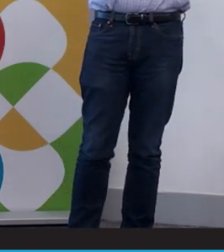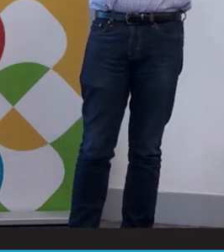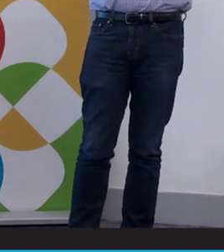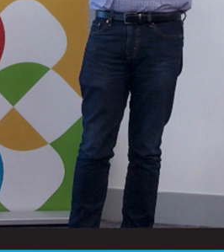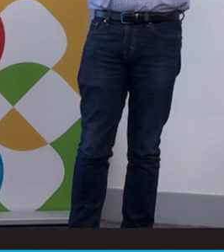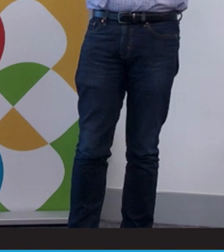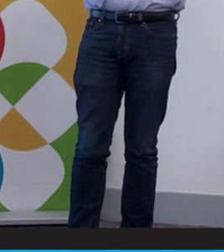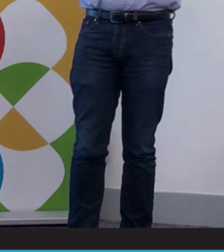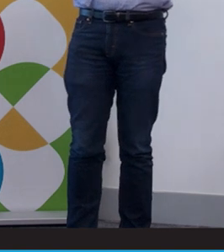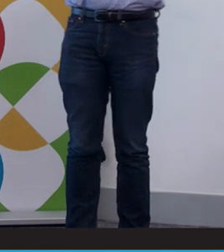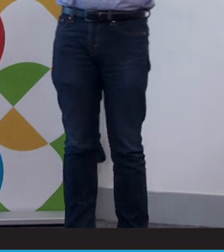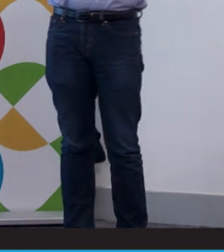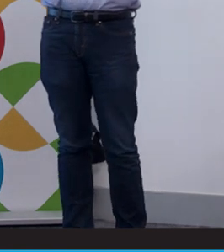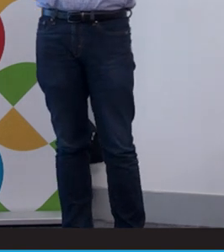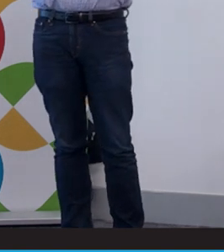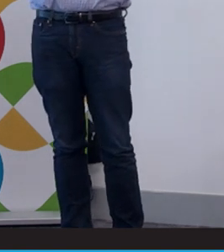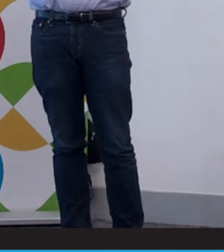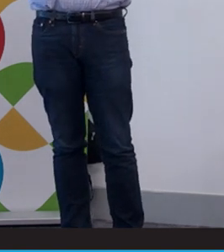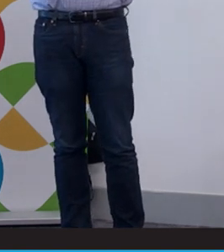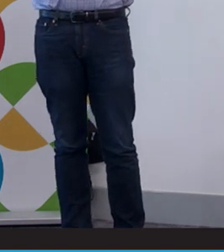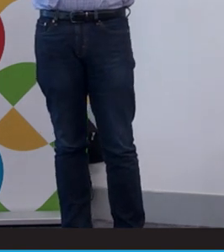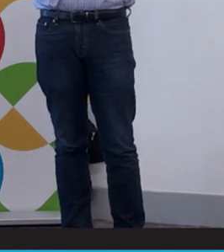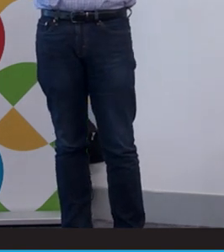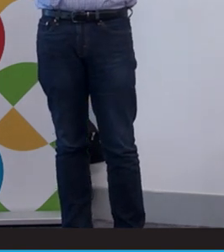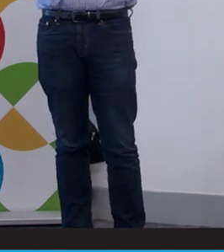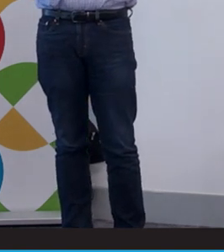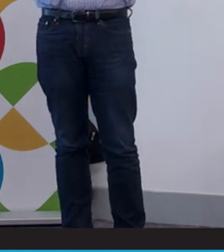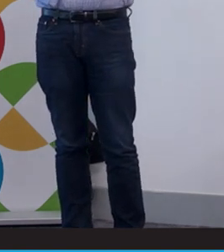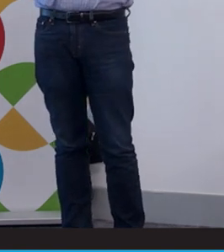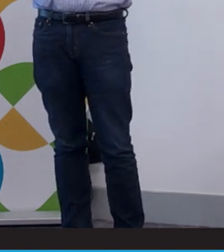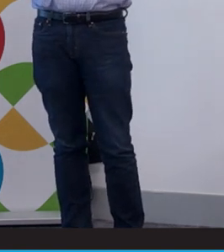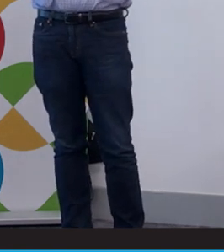Those of you in Queensland may be familiar with Deaf Services Queensland, a deaf society that was